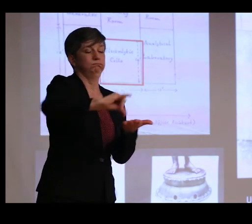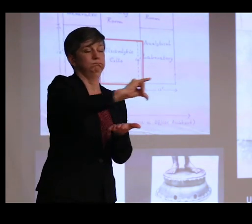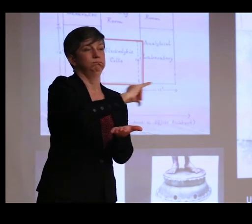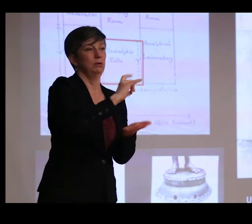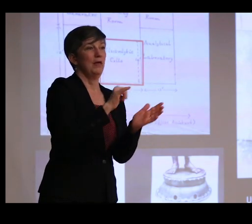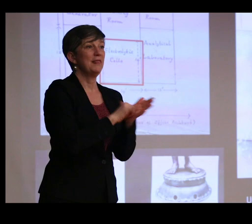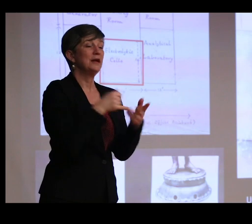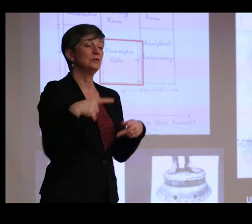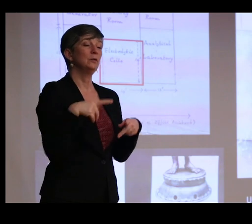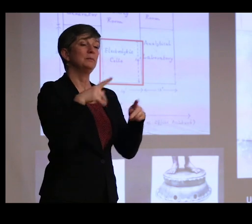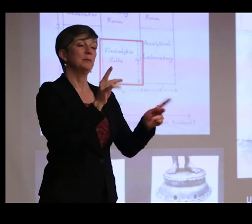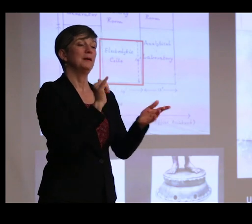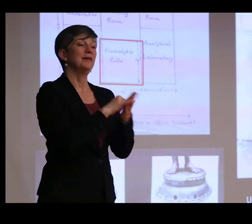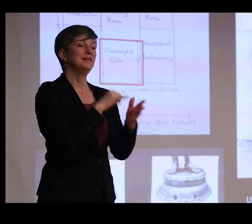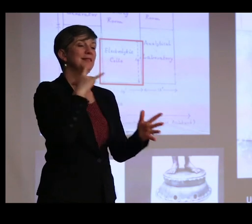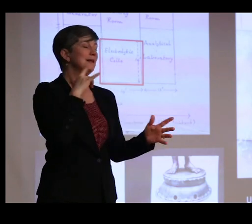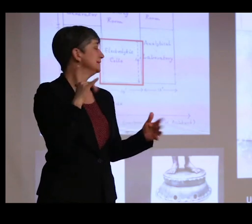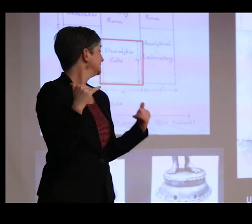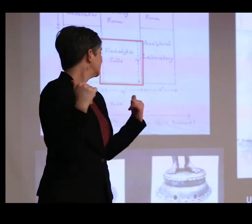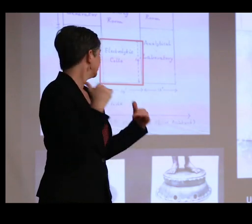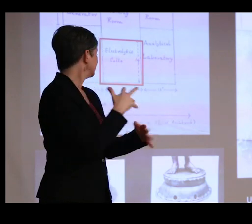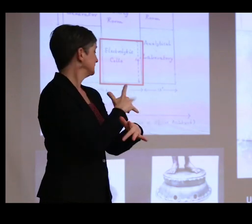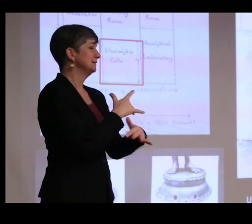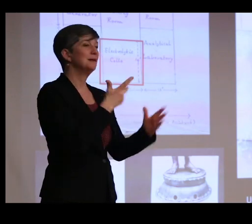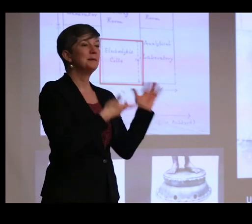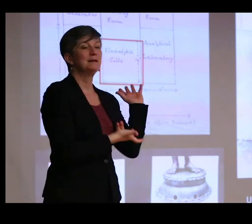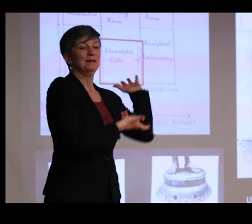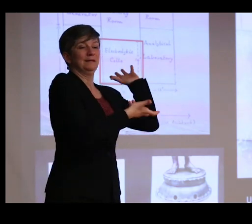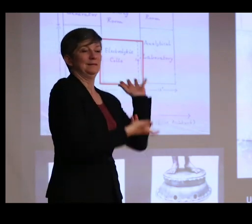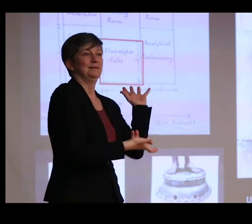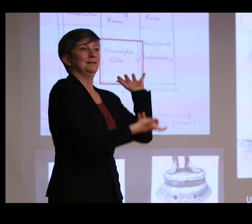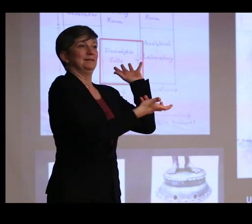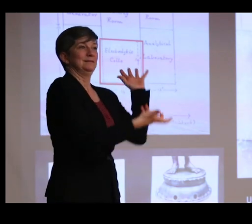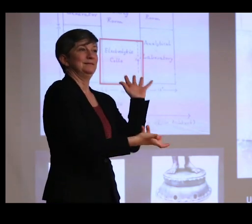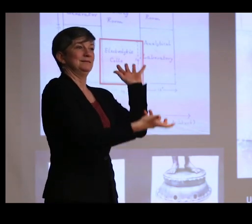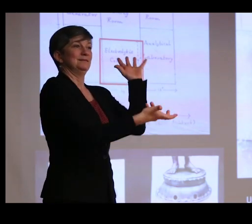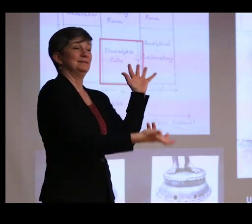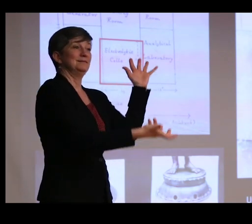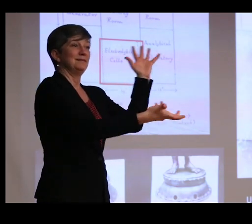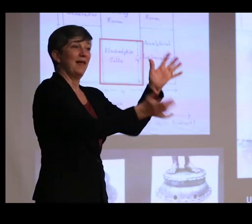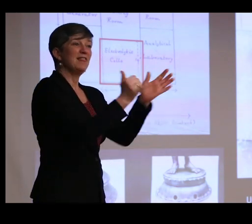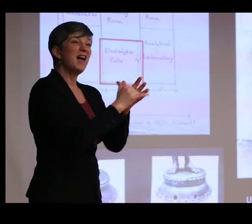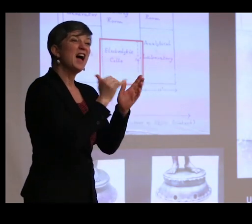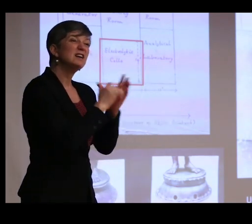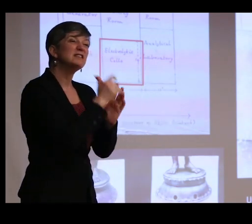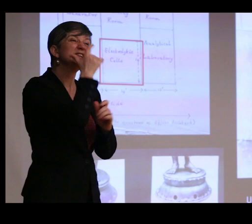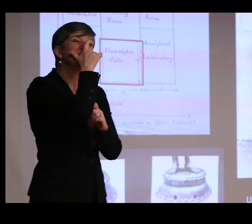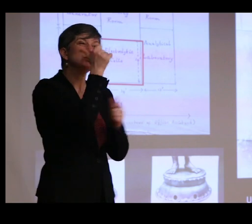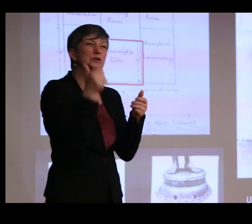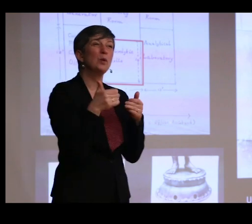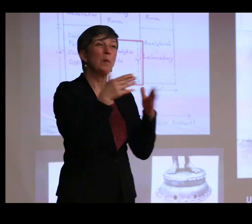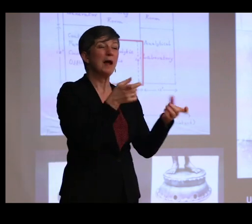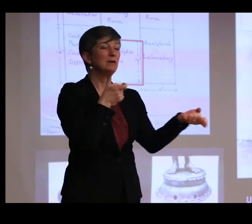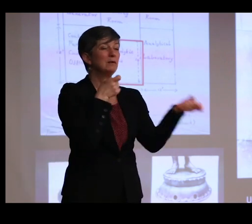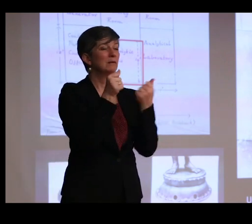is to allow these images to be carried in procession. And I find this quite an interesting way to deal with what was a very kind